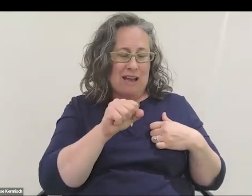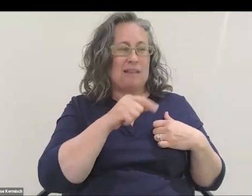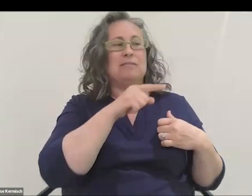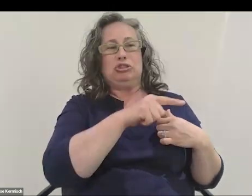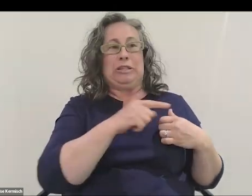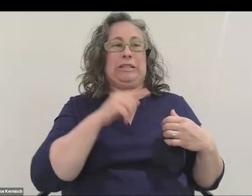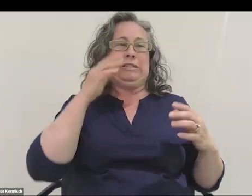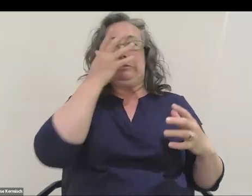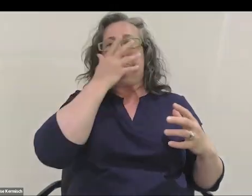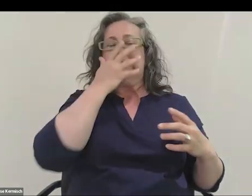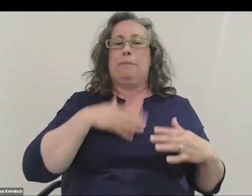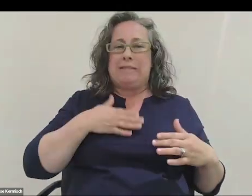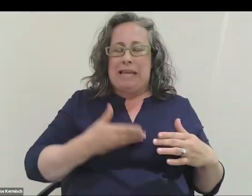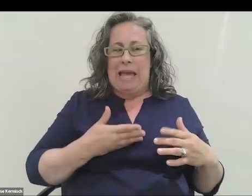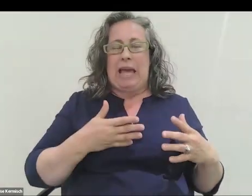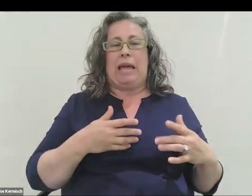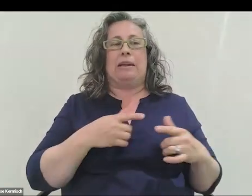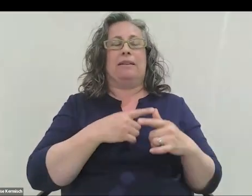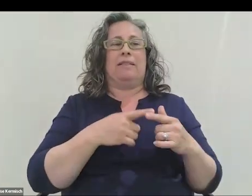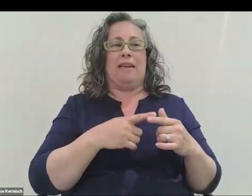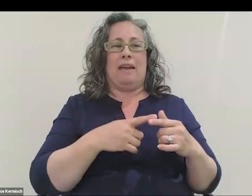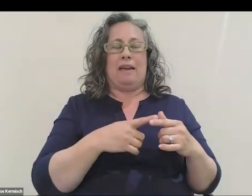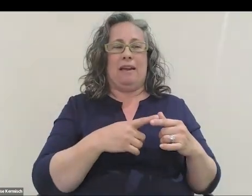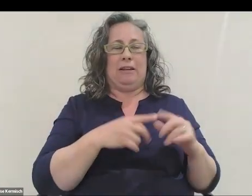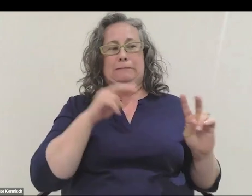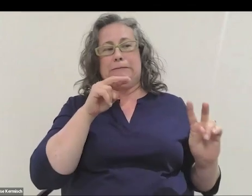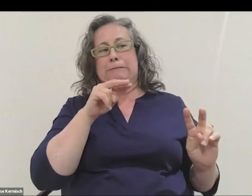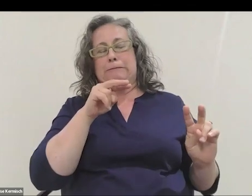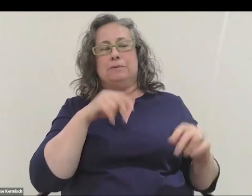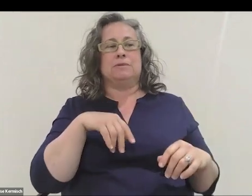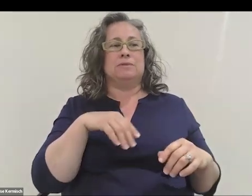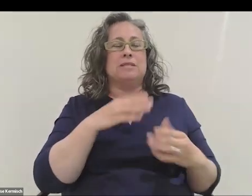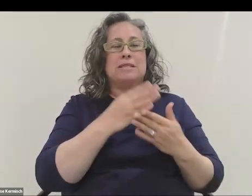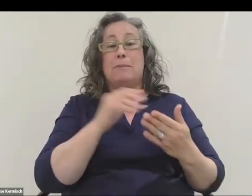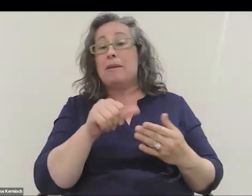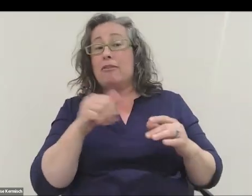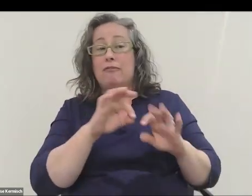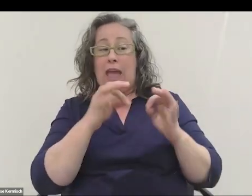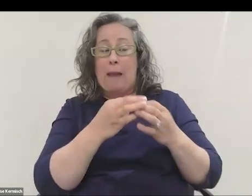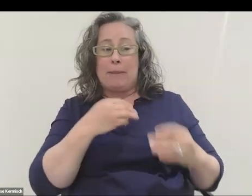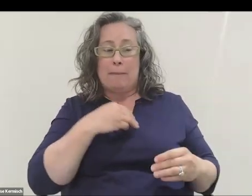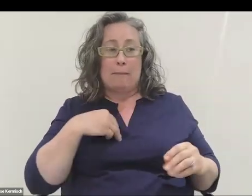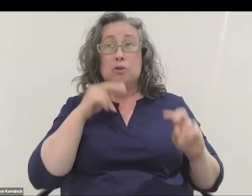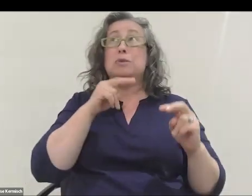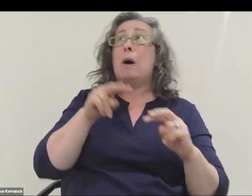[chuckles] Then shots of her nd some of the other family members watching the launch taking off and you can see